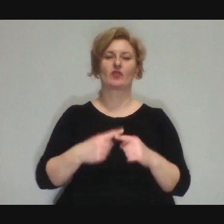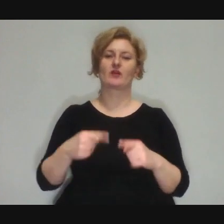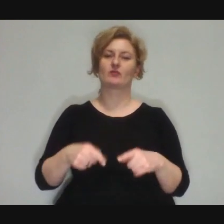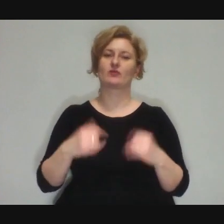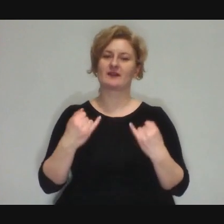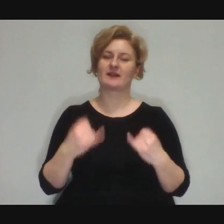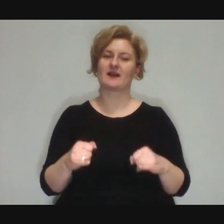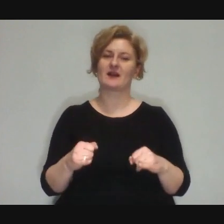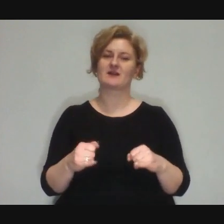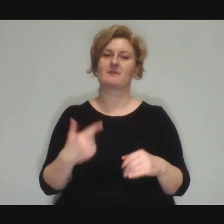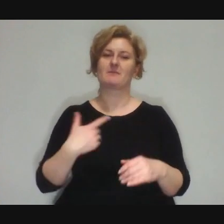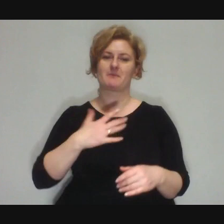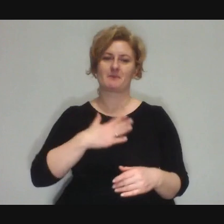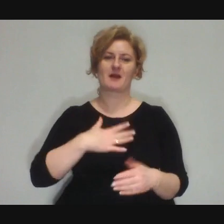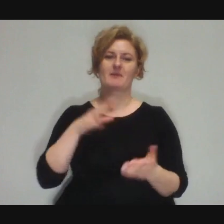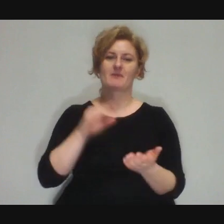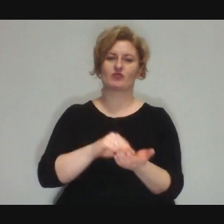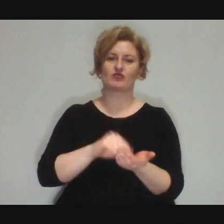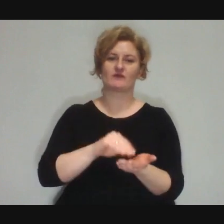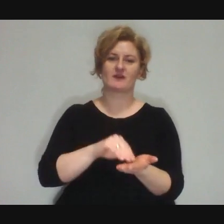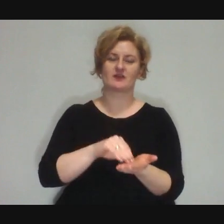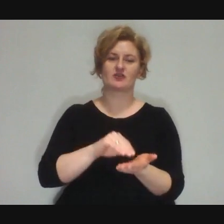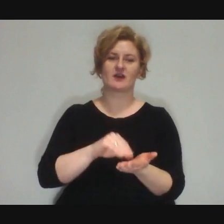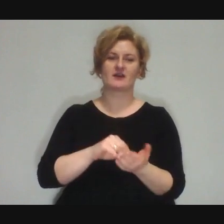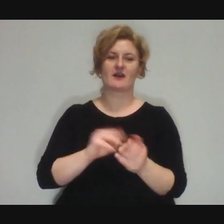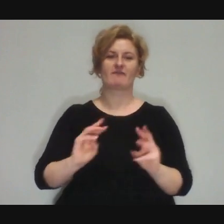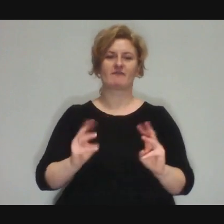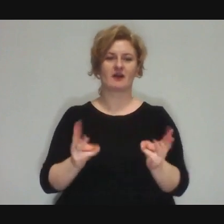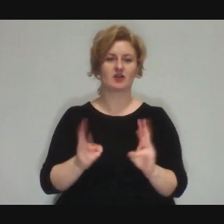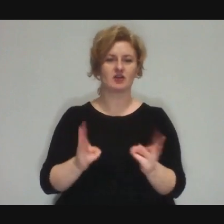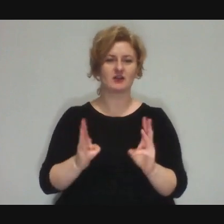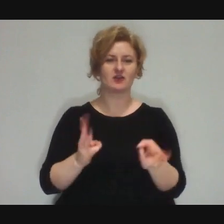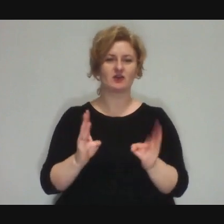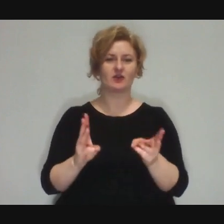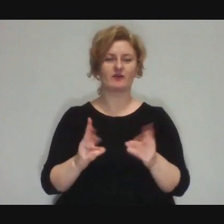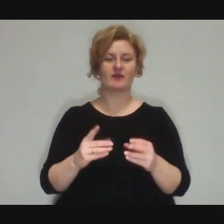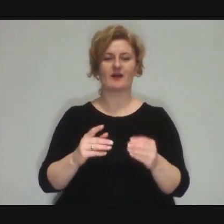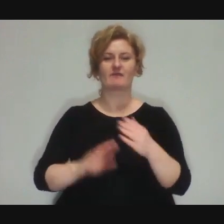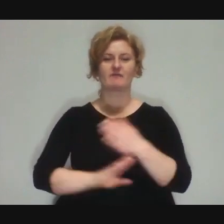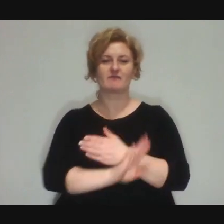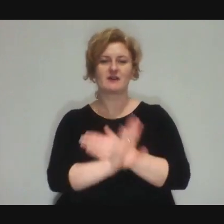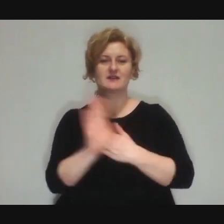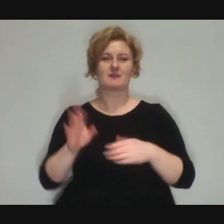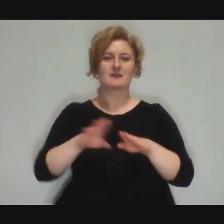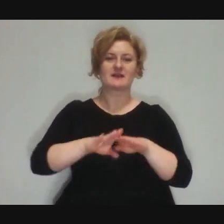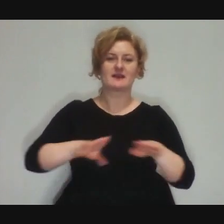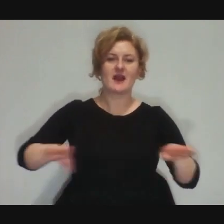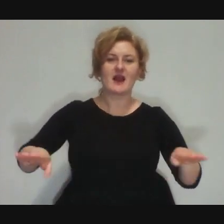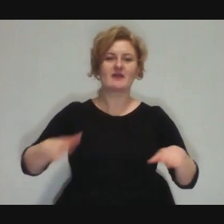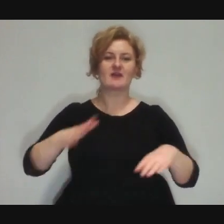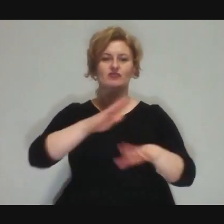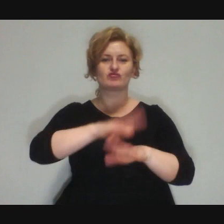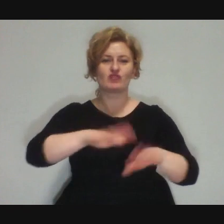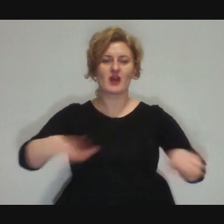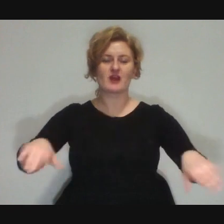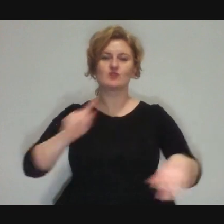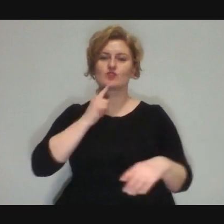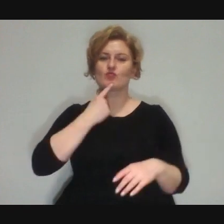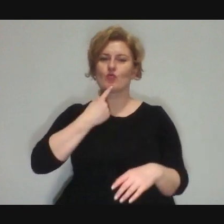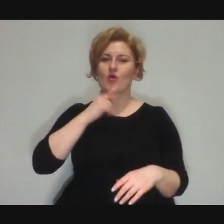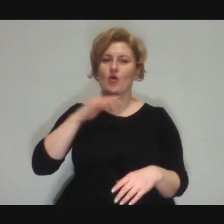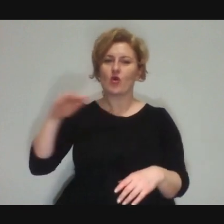such experience in workshops, performances, on stage, working with kids, with young people, with adults.